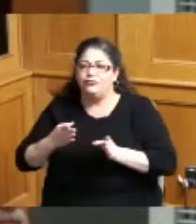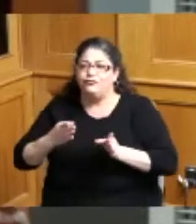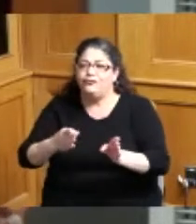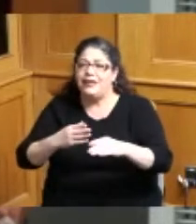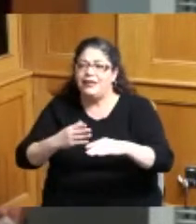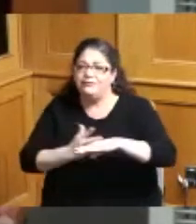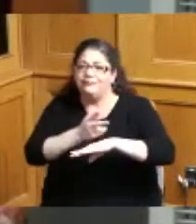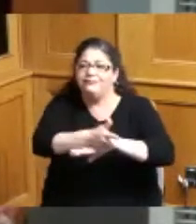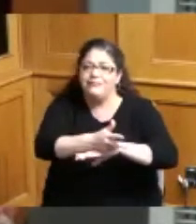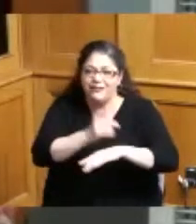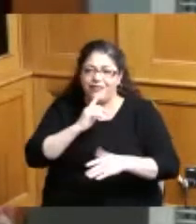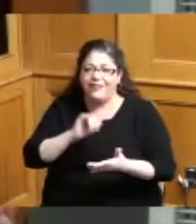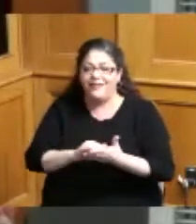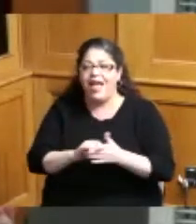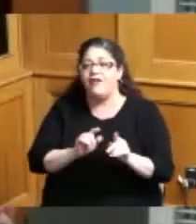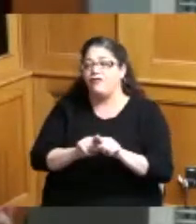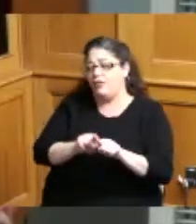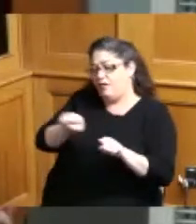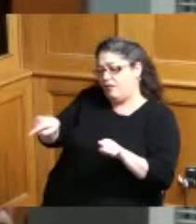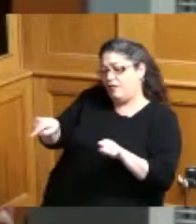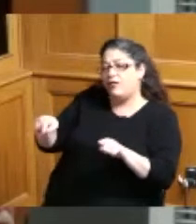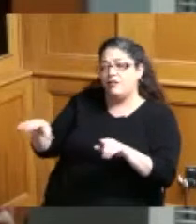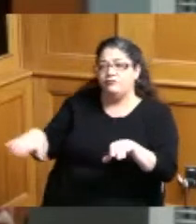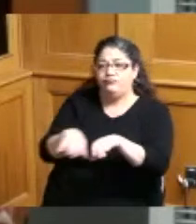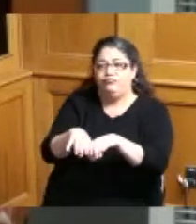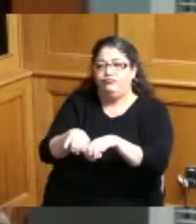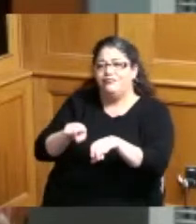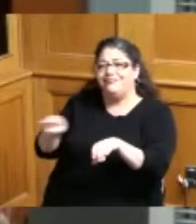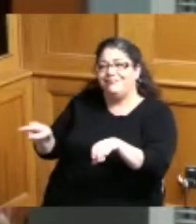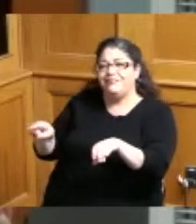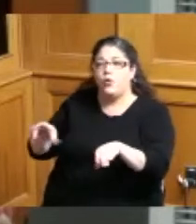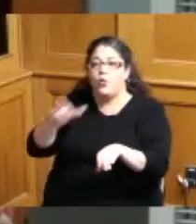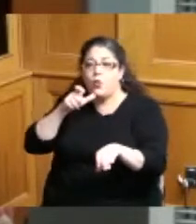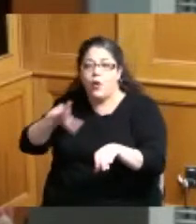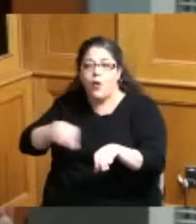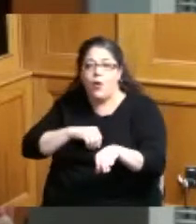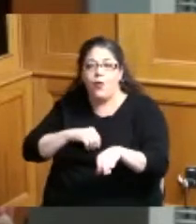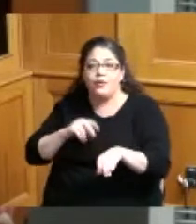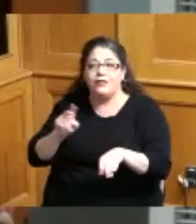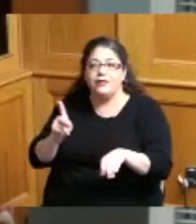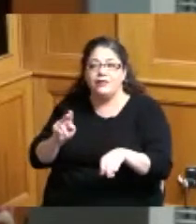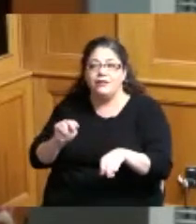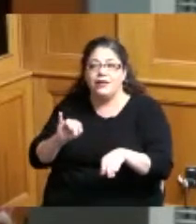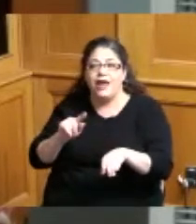was made by the adjoining property owners the knights of the golden trail pearl high revised